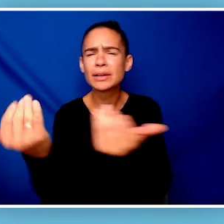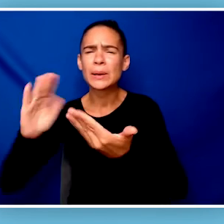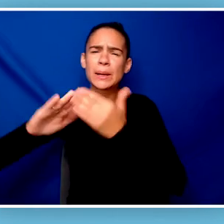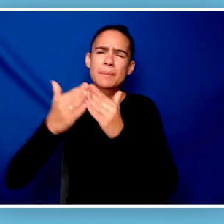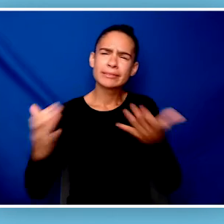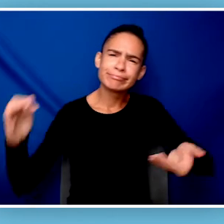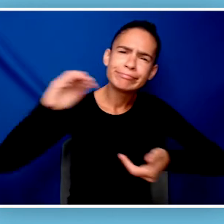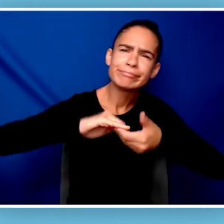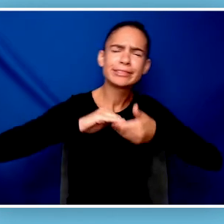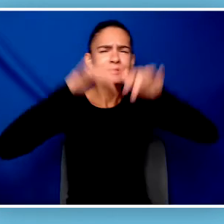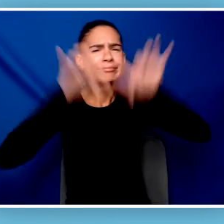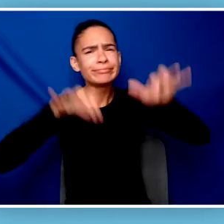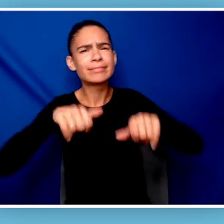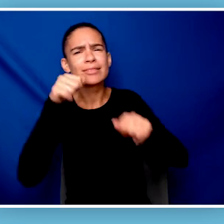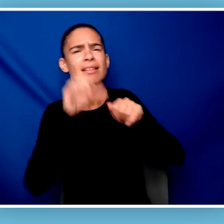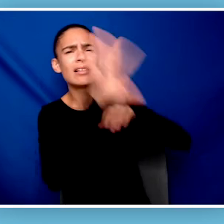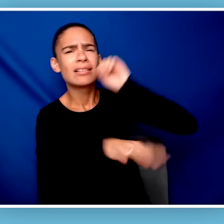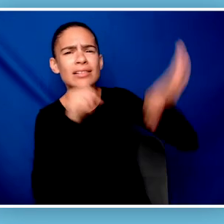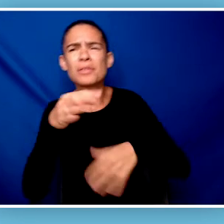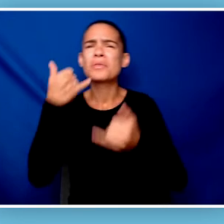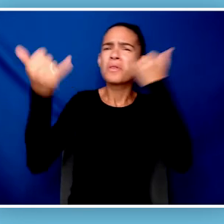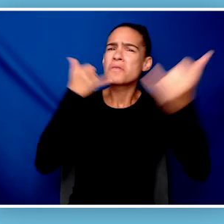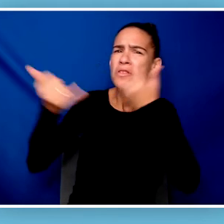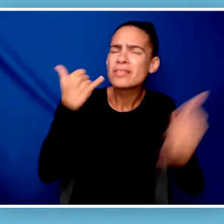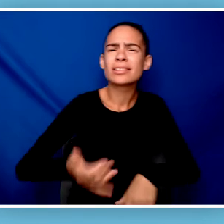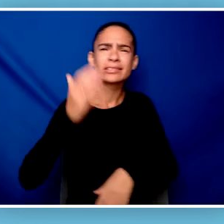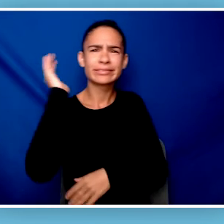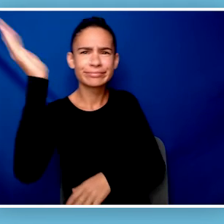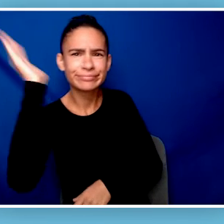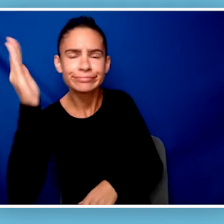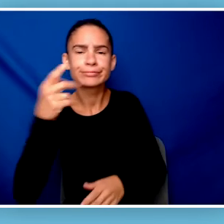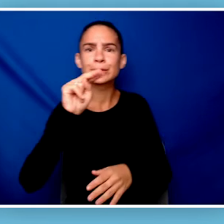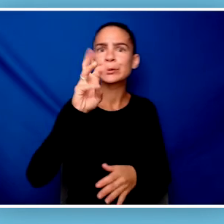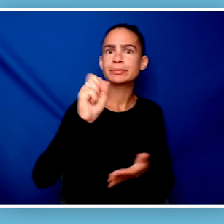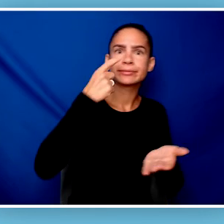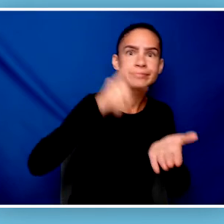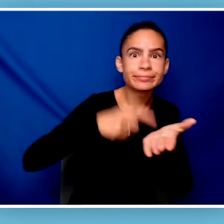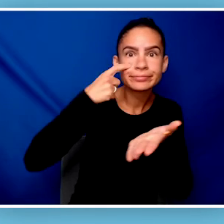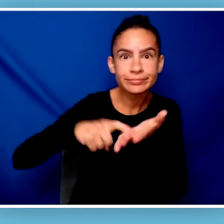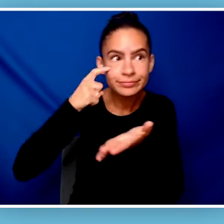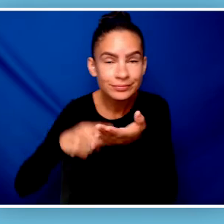They rallied their community and together they wrote letters, made phone calls, and held press conferences.